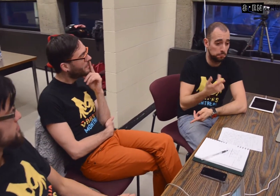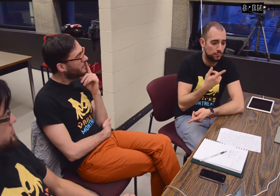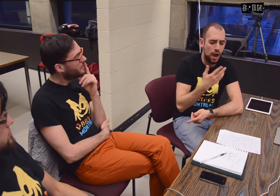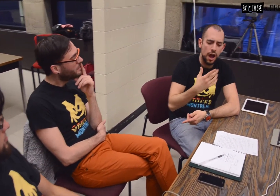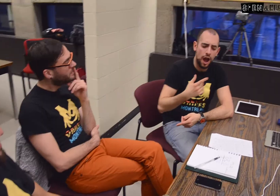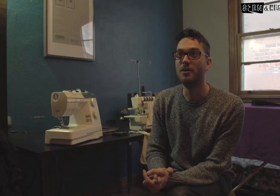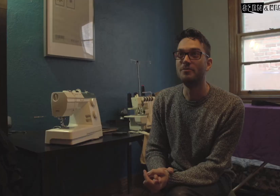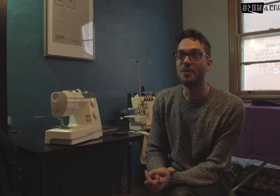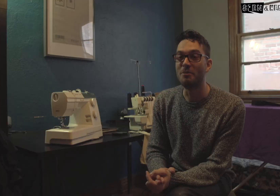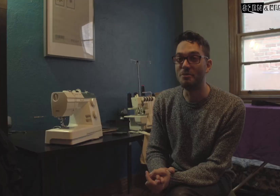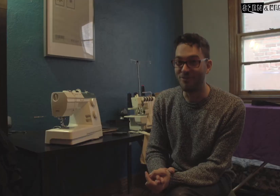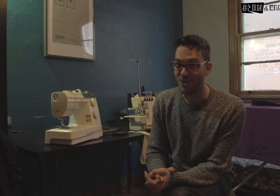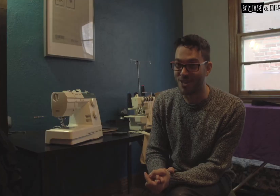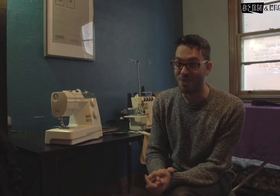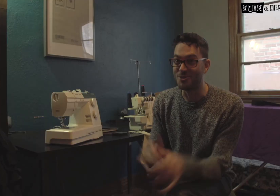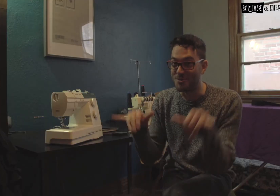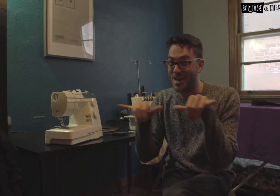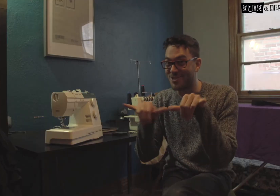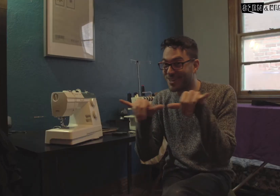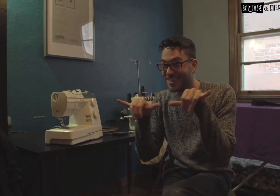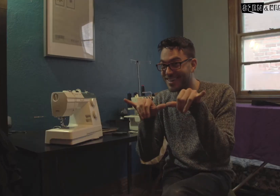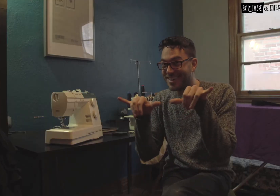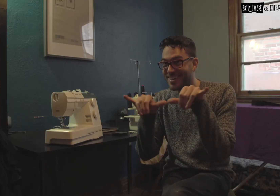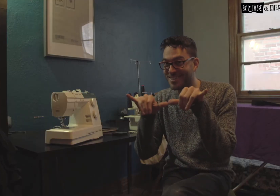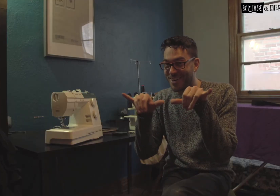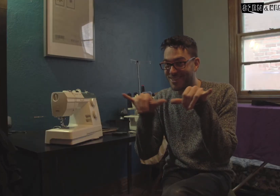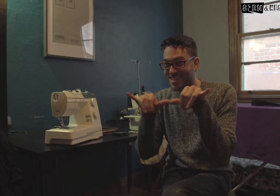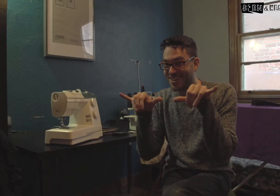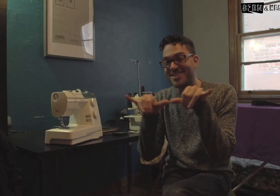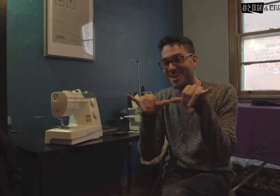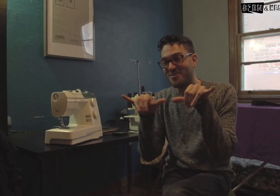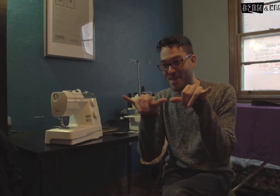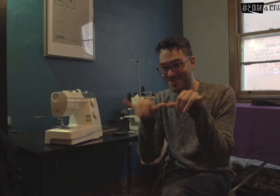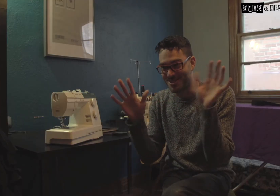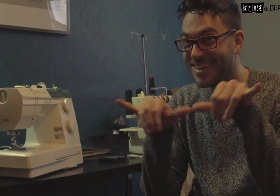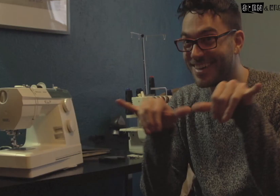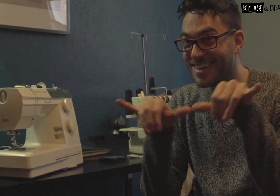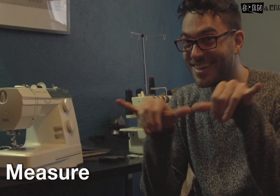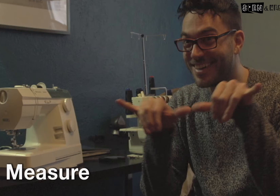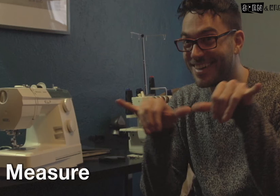I remember my first sign, which was measure. So I learned how to sign measure someone.